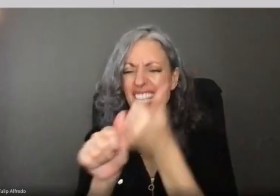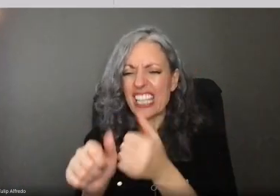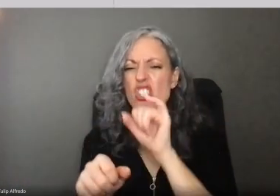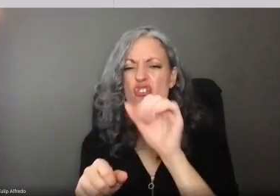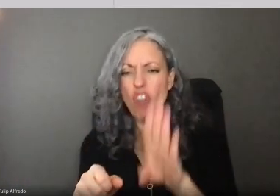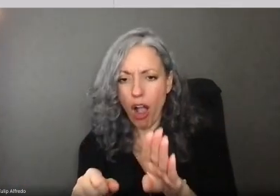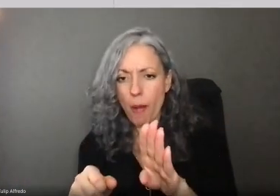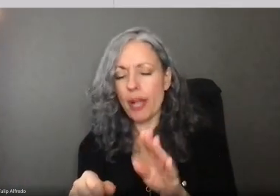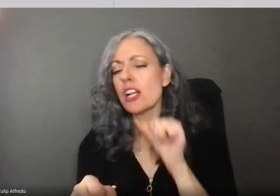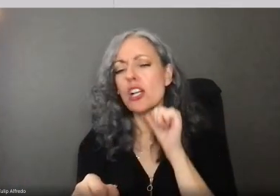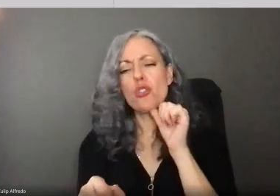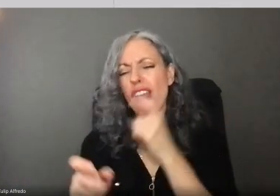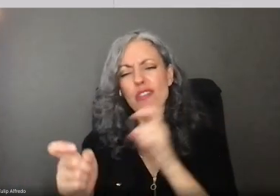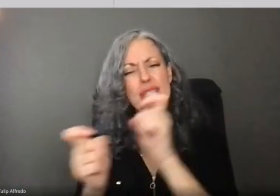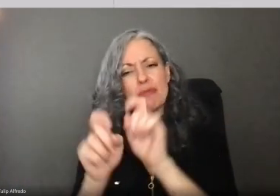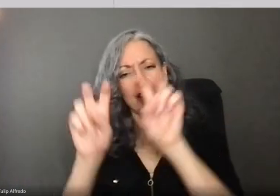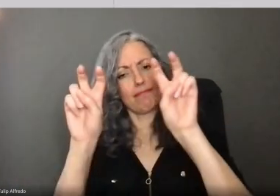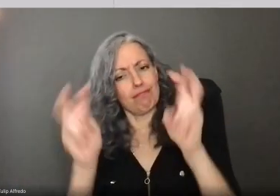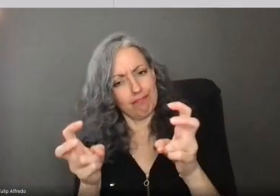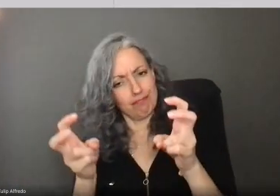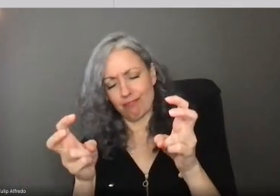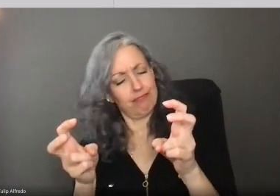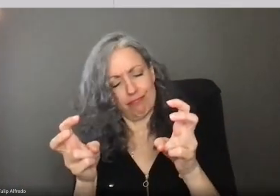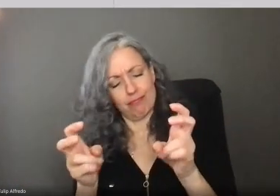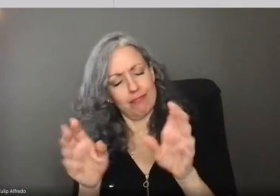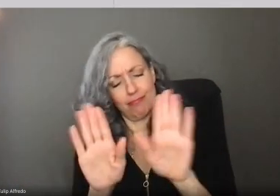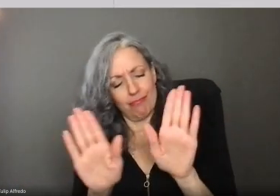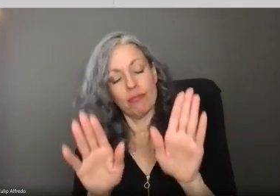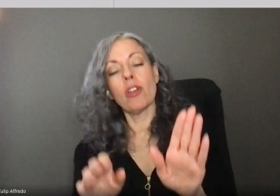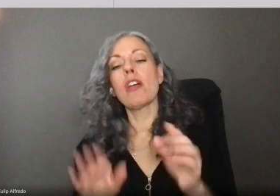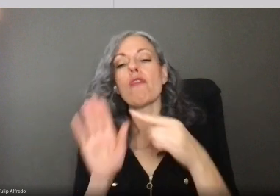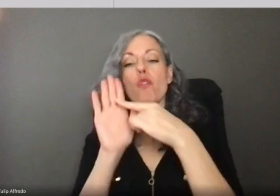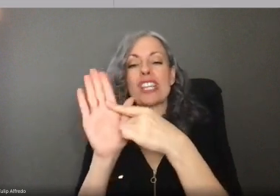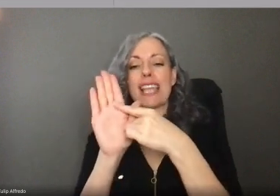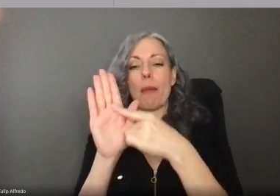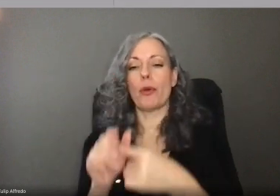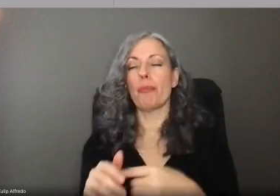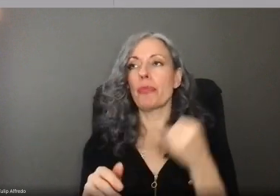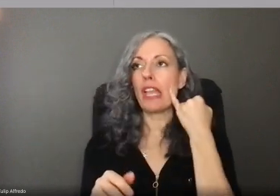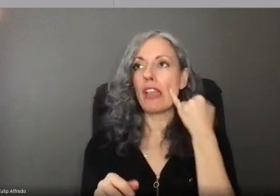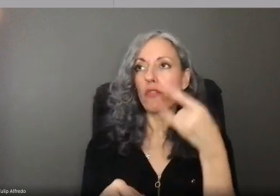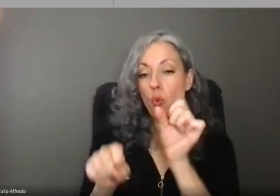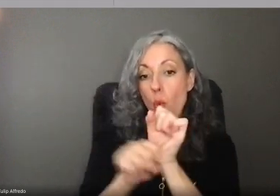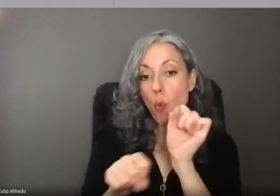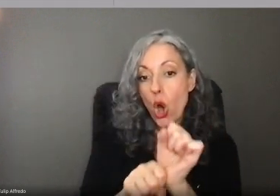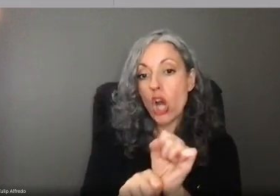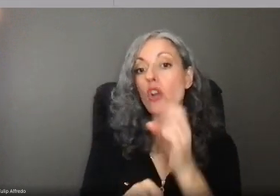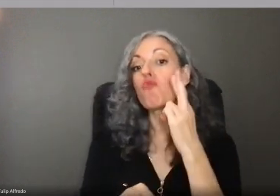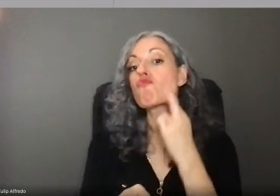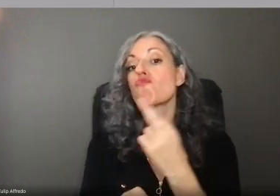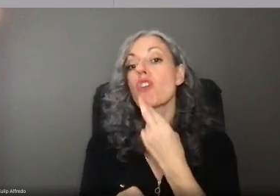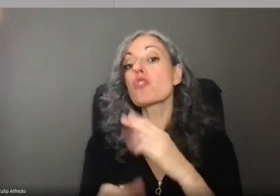You don't need to find a specific job title, just a category that your job fits in. For example, if I worked in a restaurant as a cook,